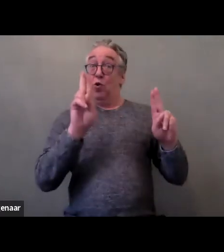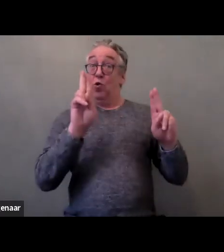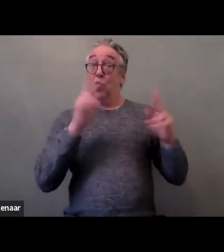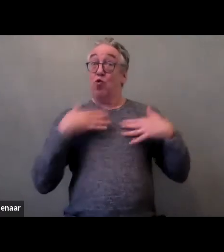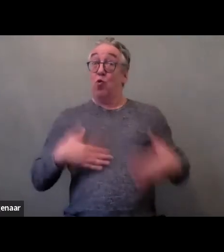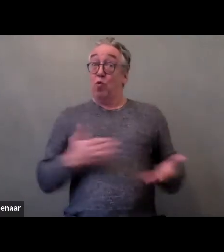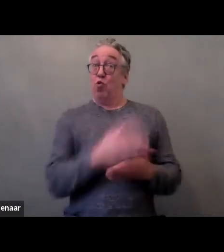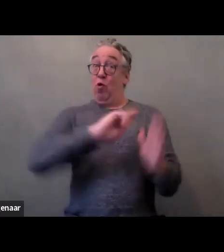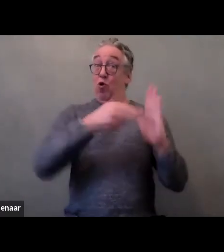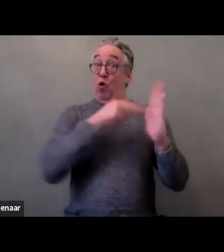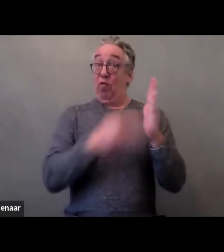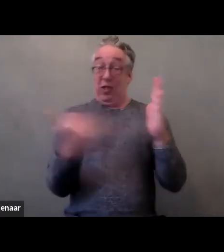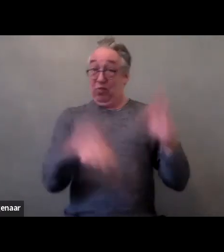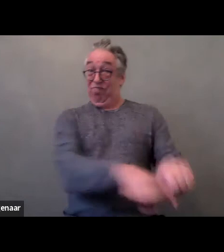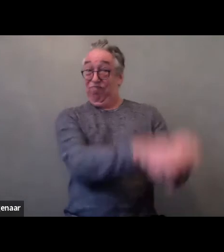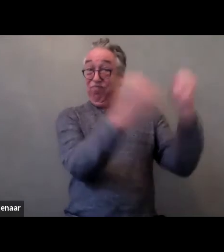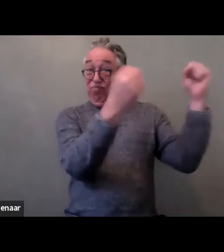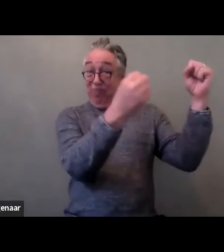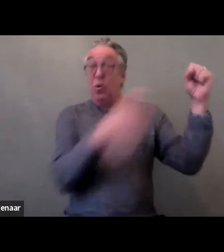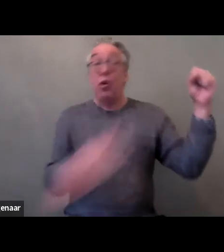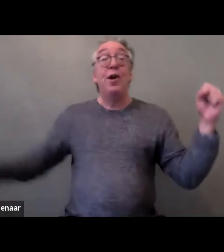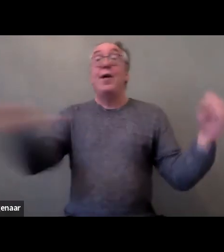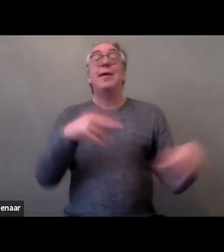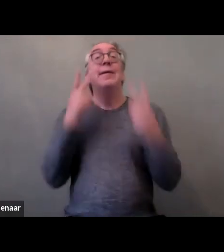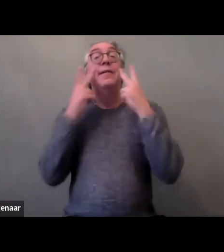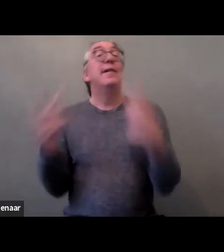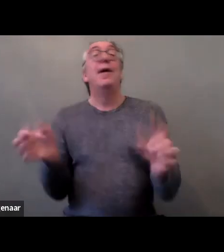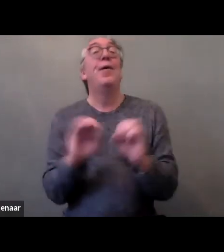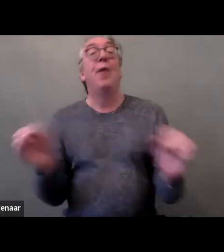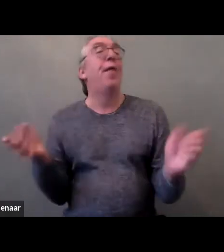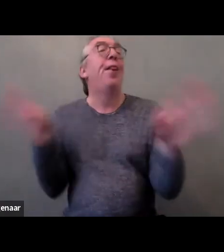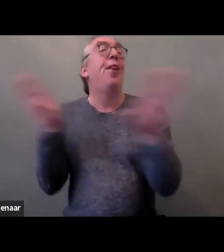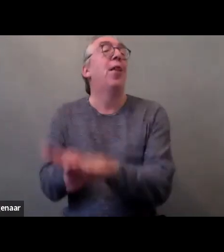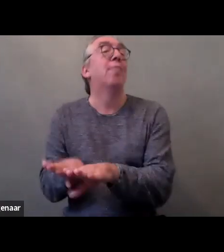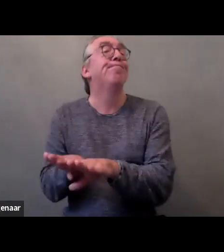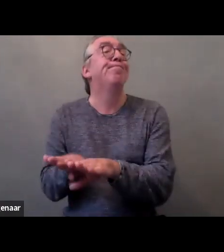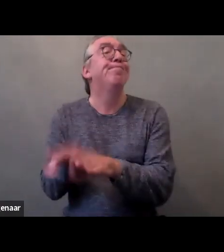Existing data of the general council of the judiciary in Spain show